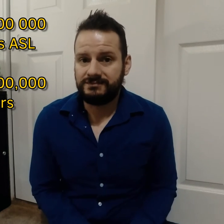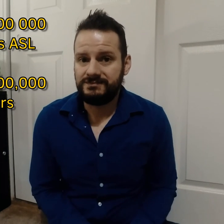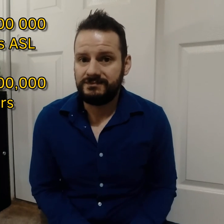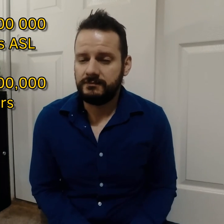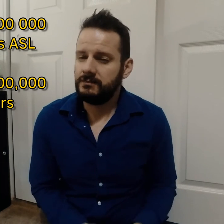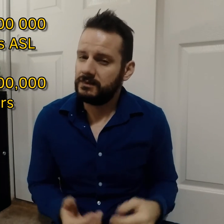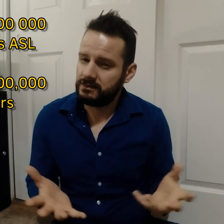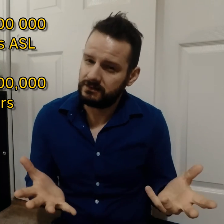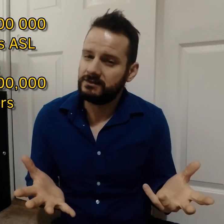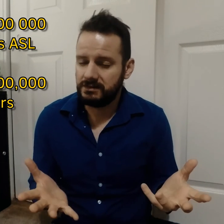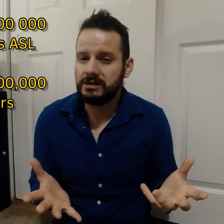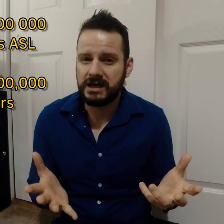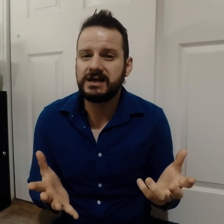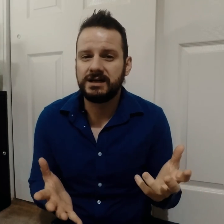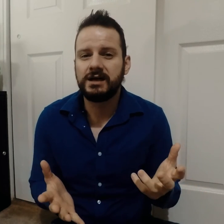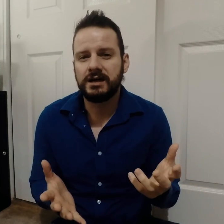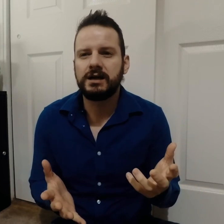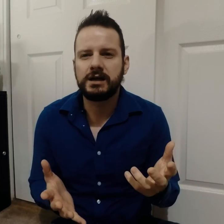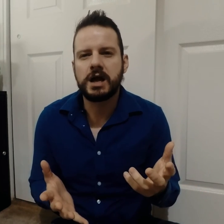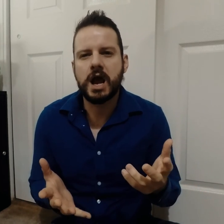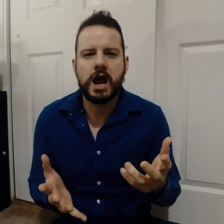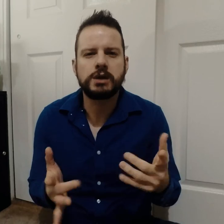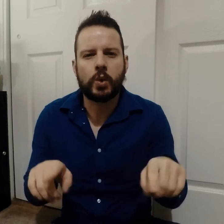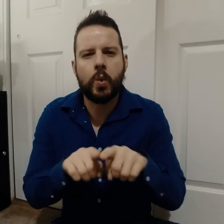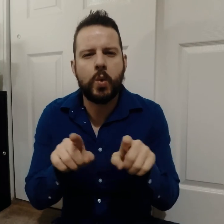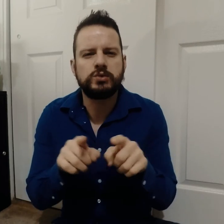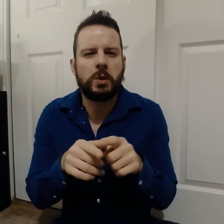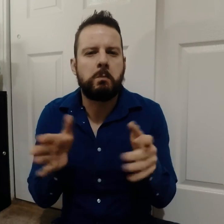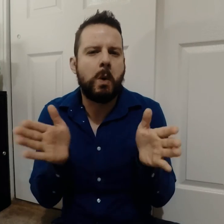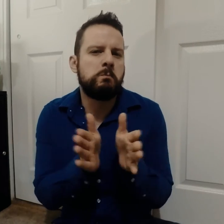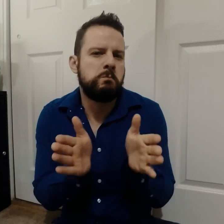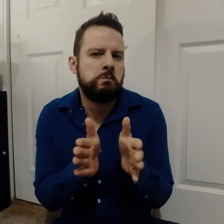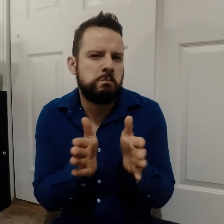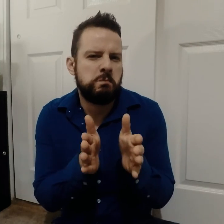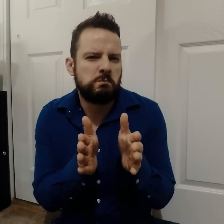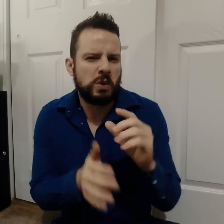I would say it is still small.